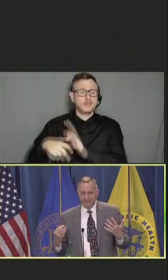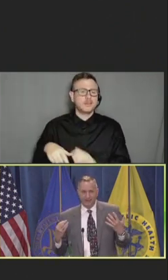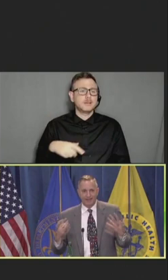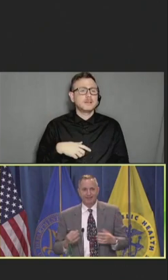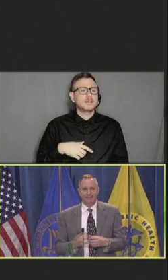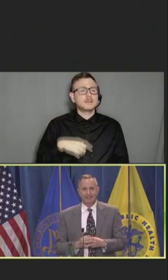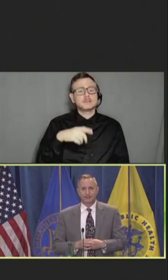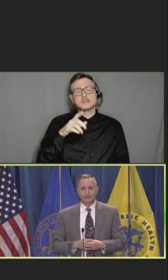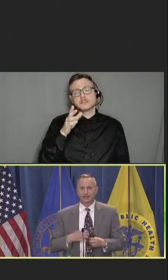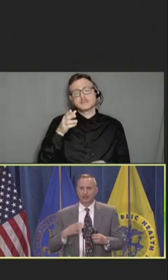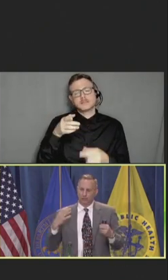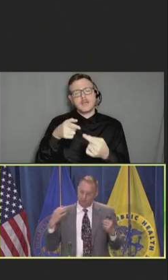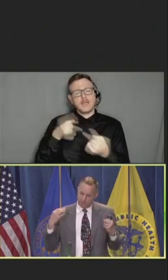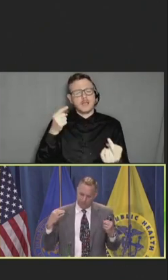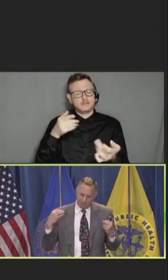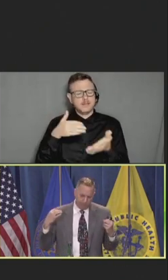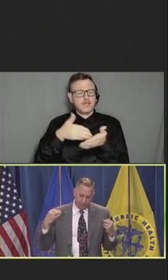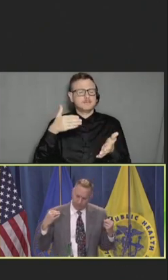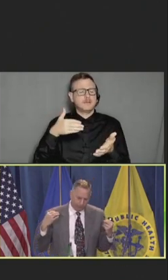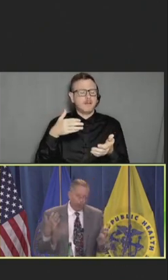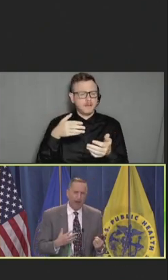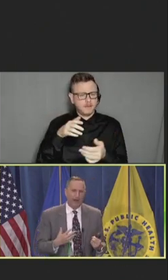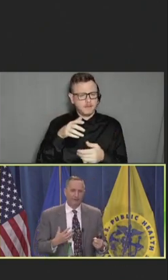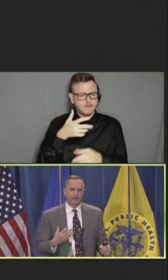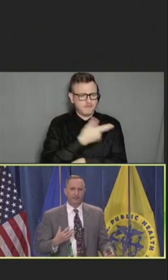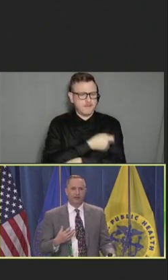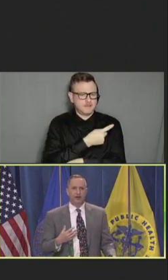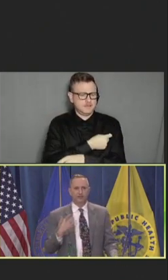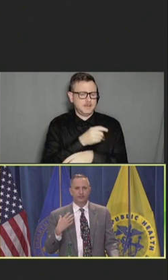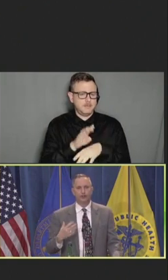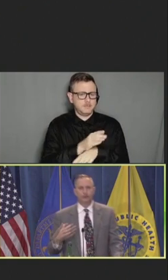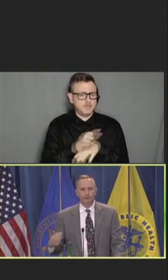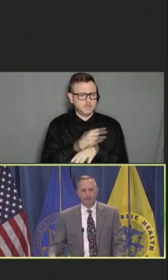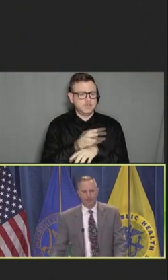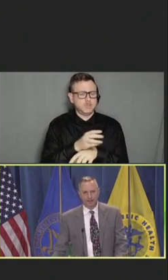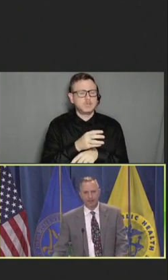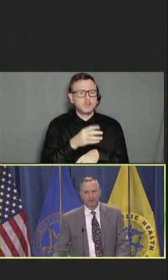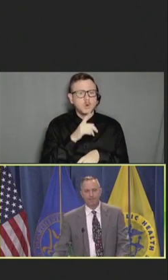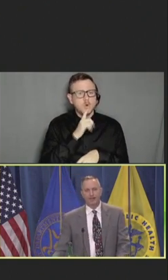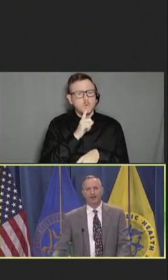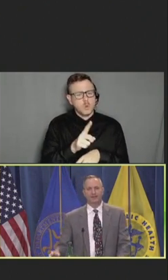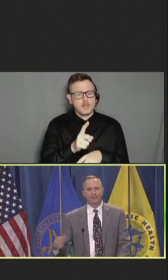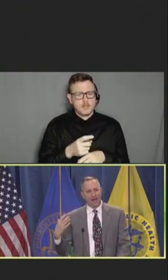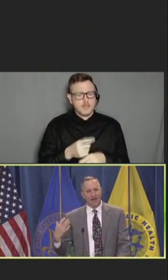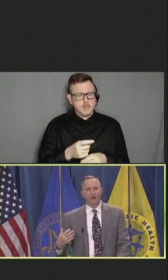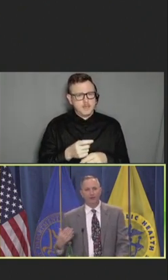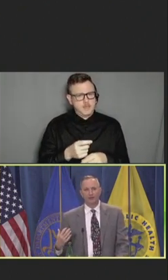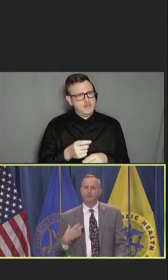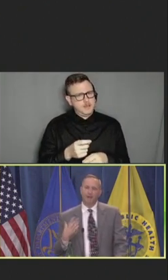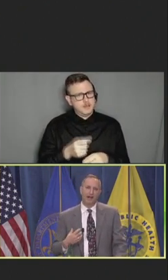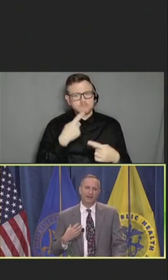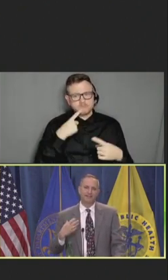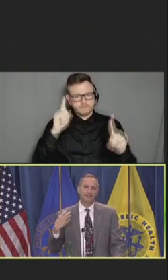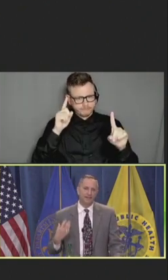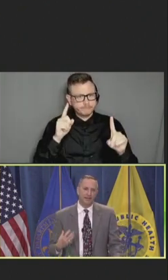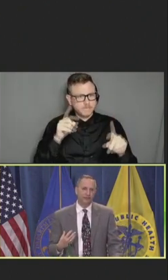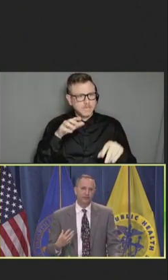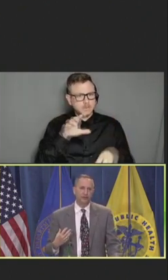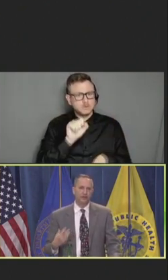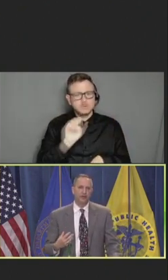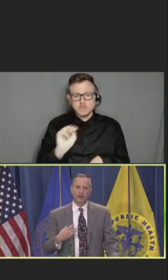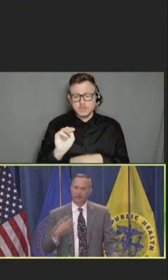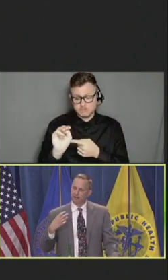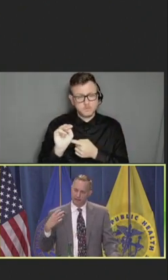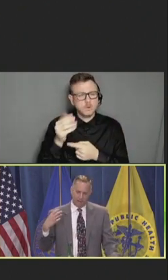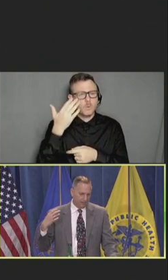The anti-vaccine industry thrives on social media because the algorithms prize, sensational,